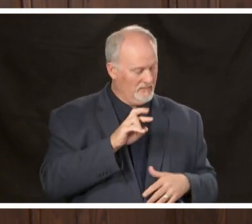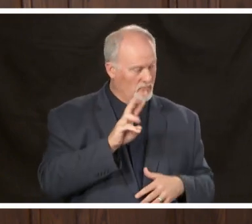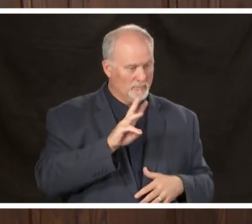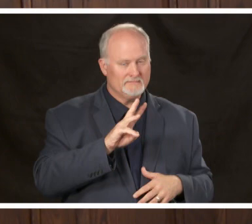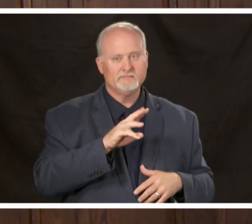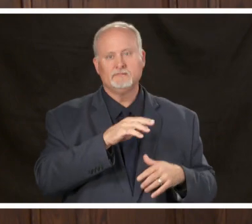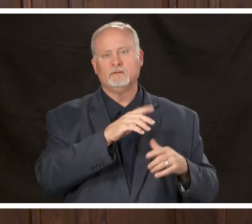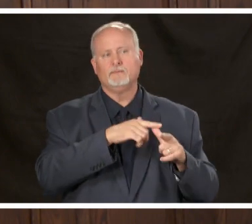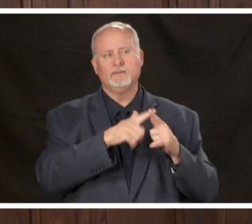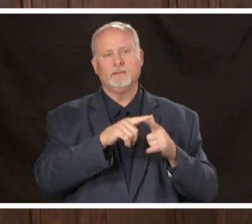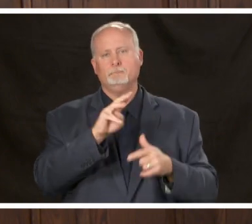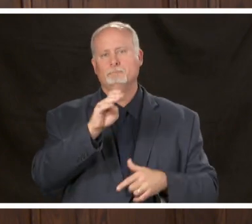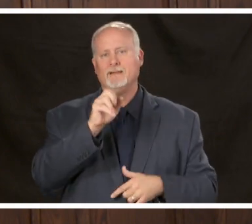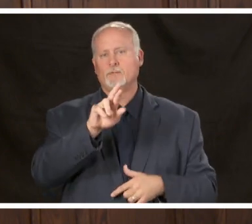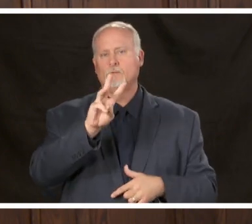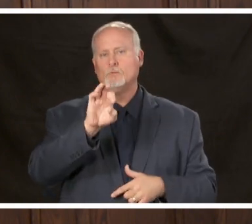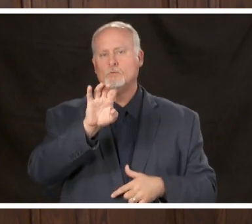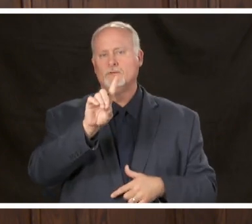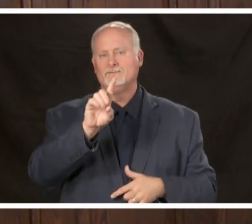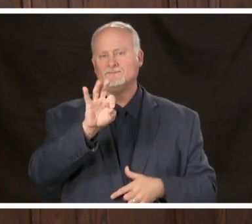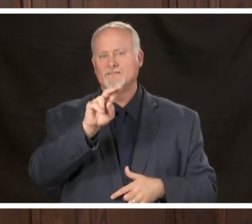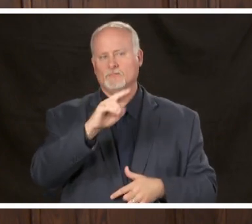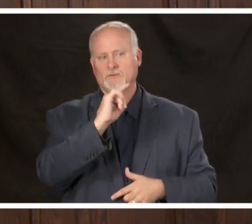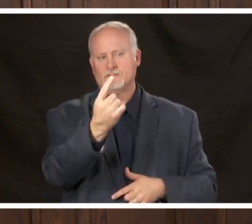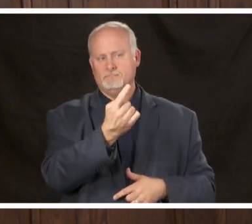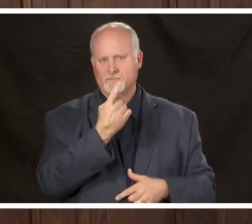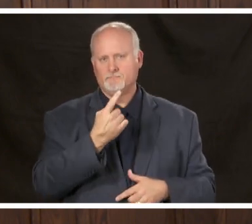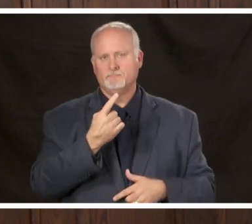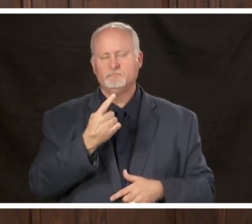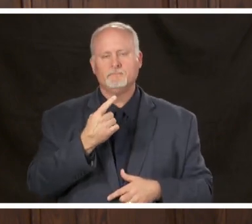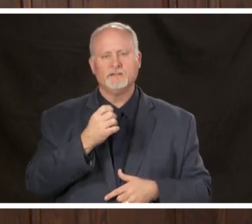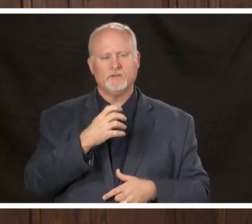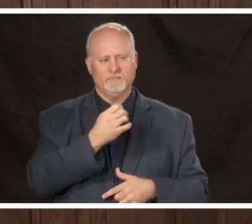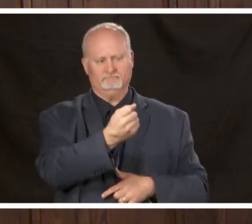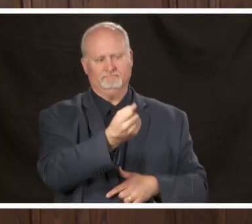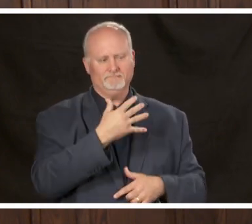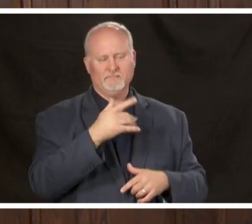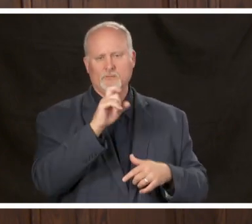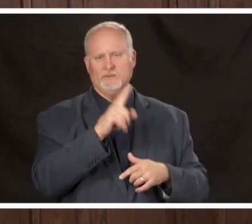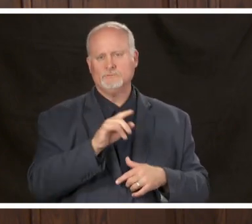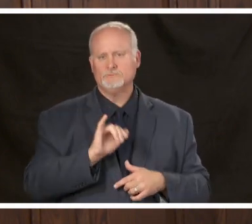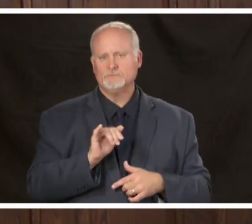Woodfin back up for questions so feel free to send those questions as well in